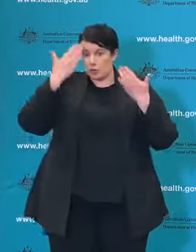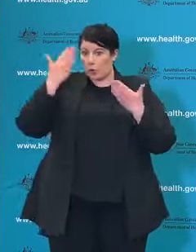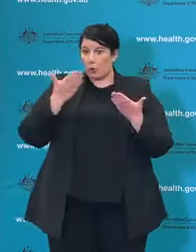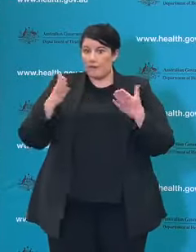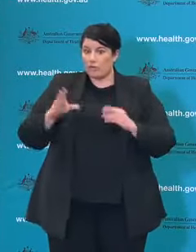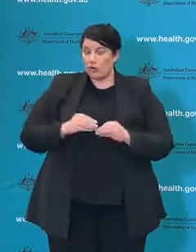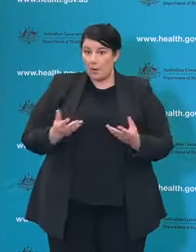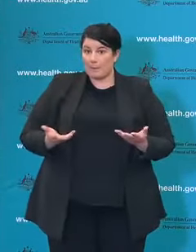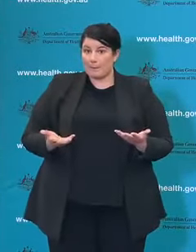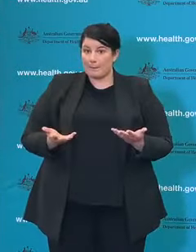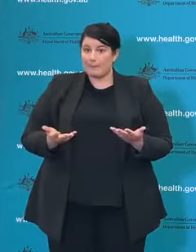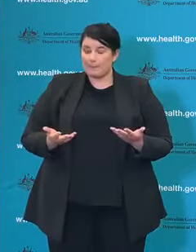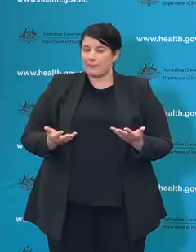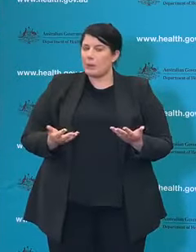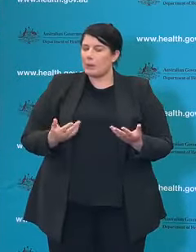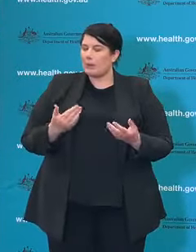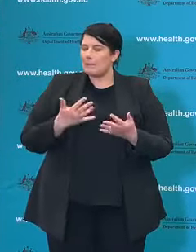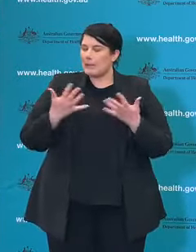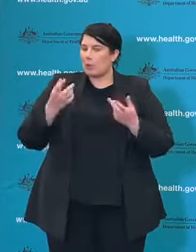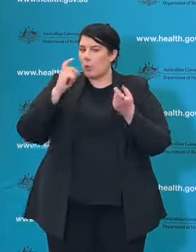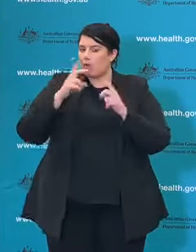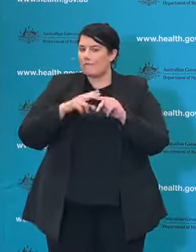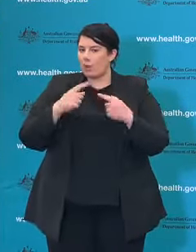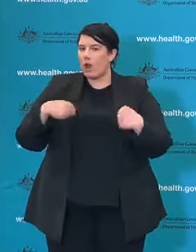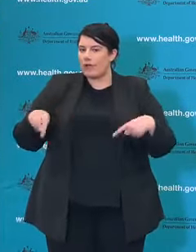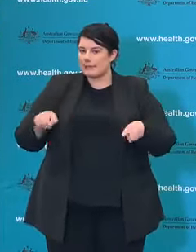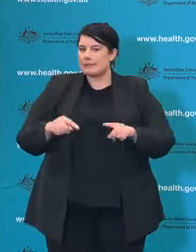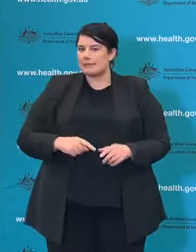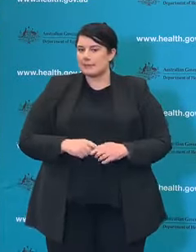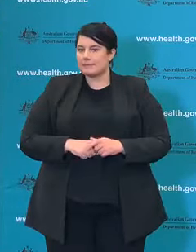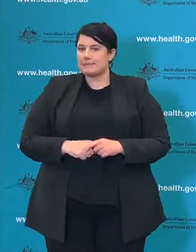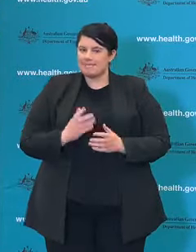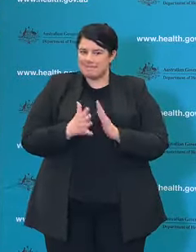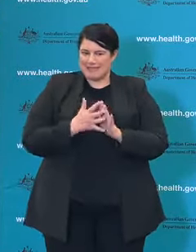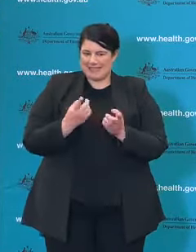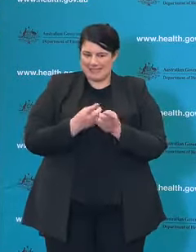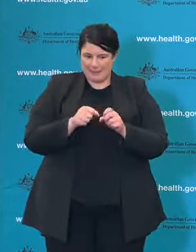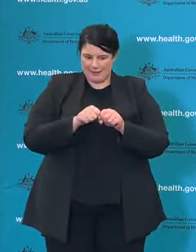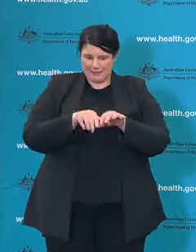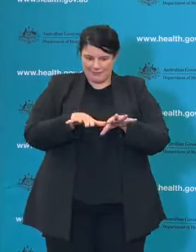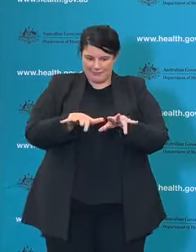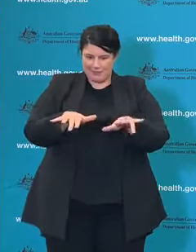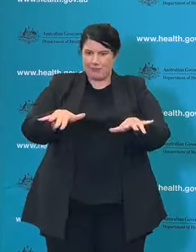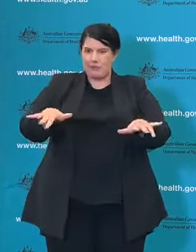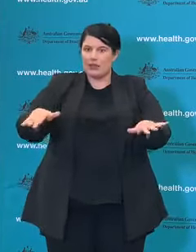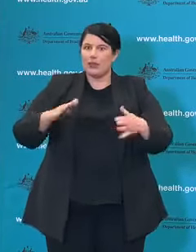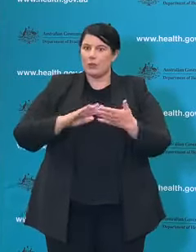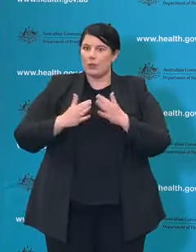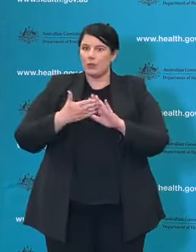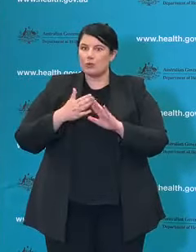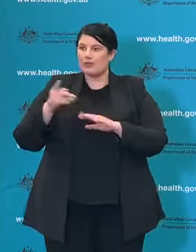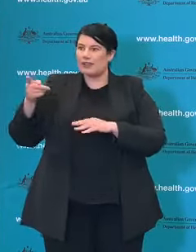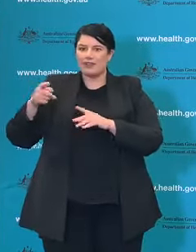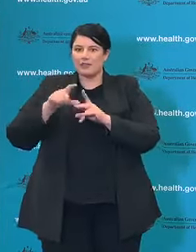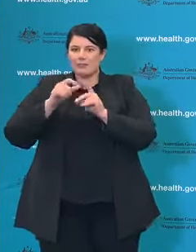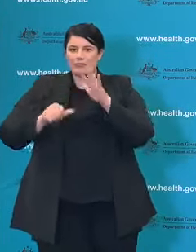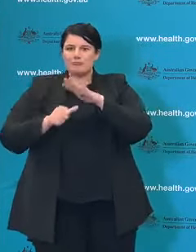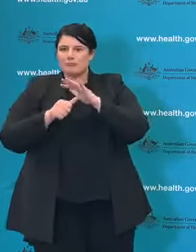by definition be something going on in the community that public health authorities aren't aware of. So the way that they try